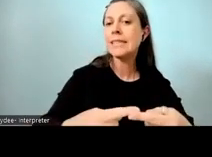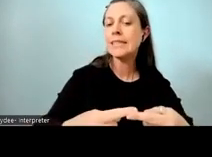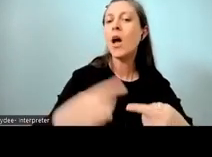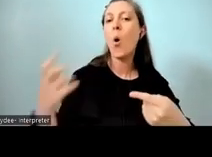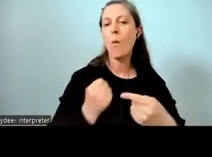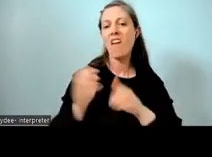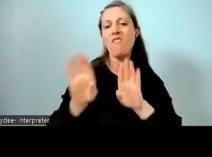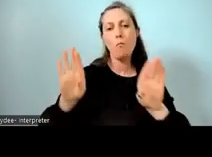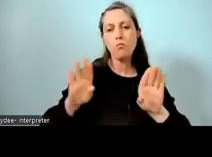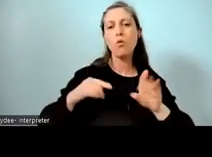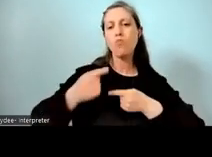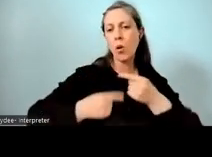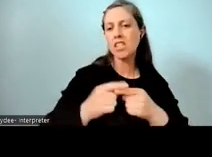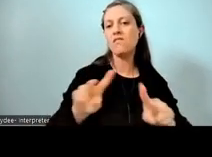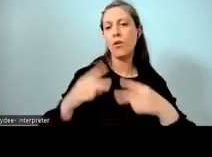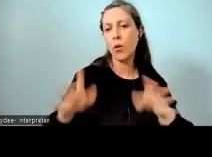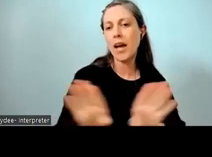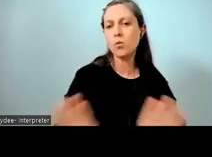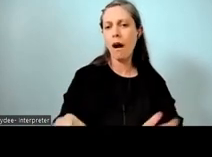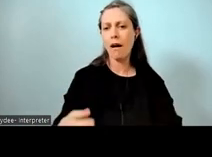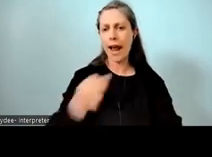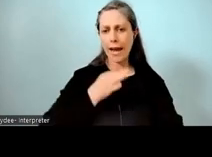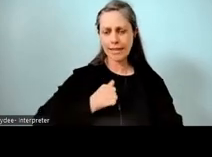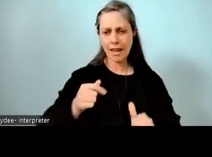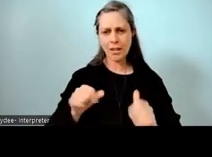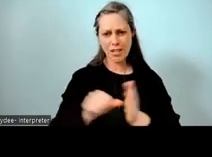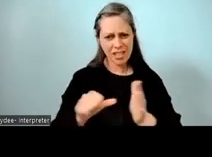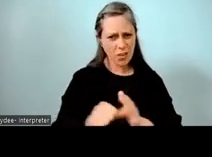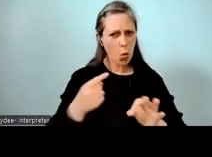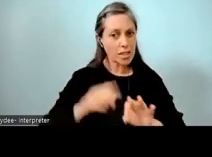that we review everything, and asking the hard questions of, "How do we know our kids are learning?"